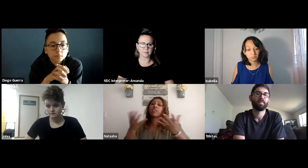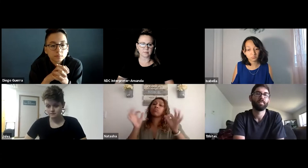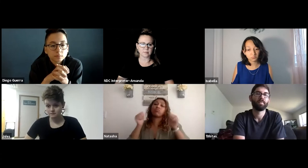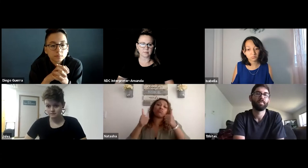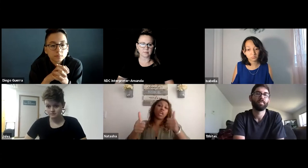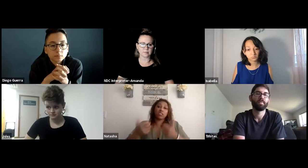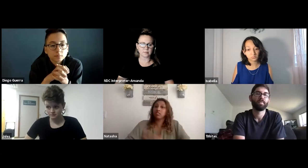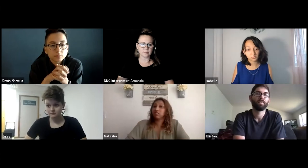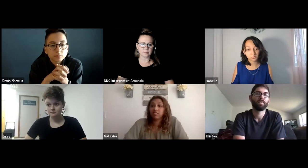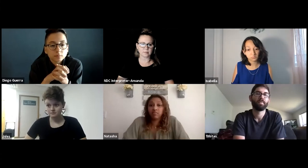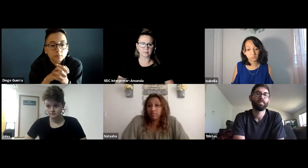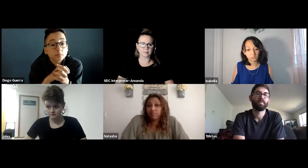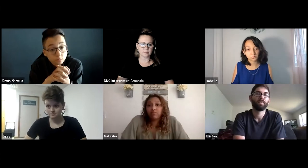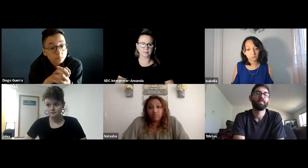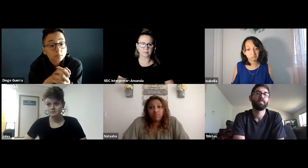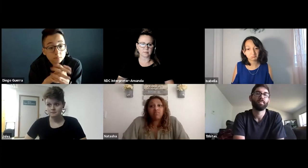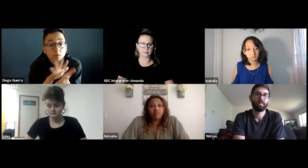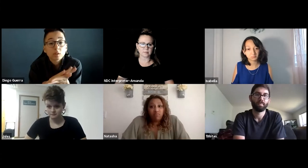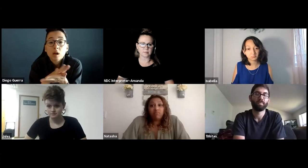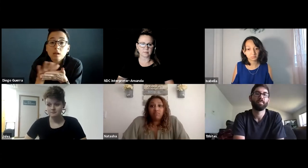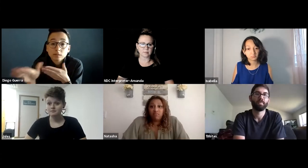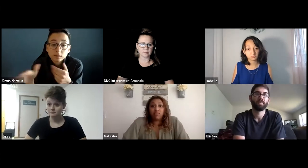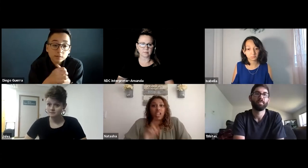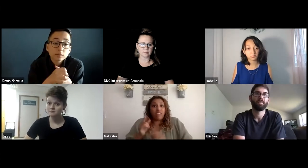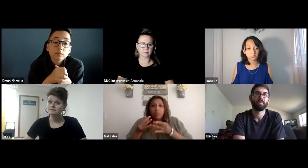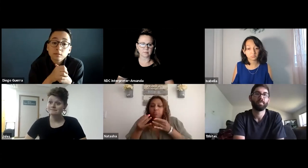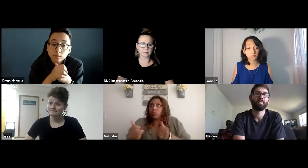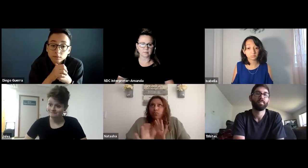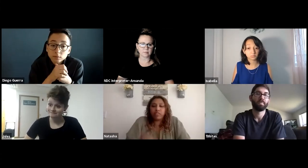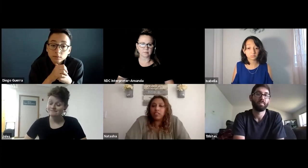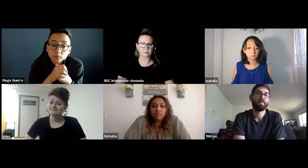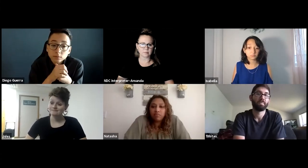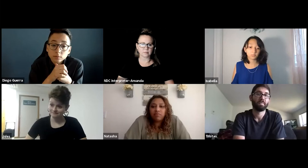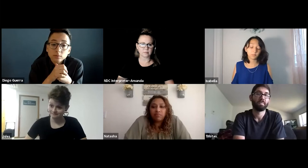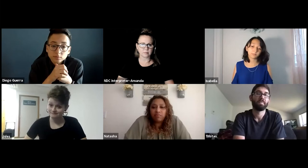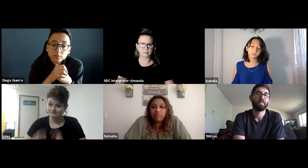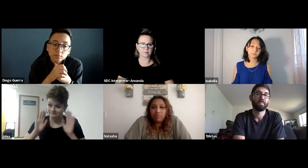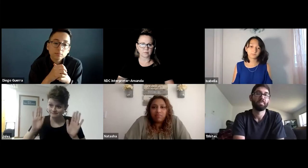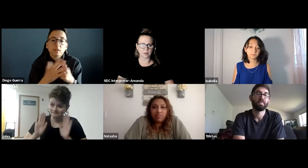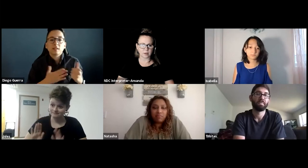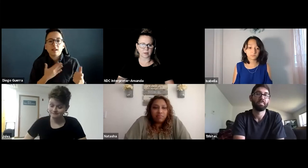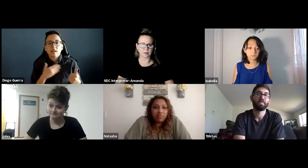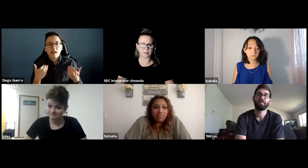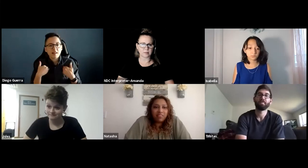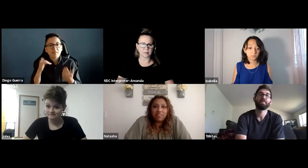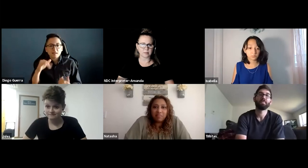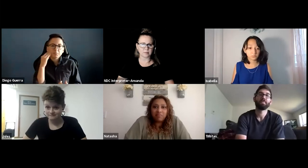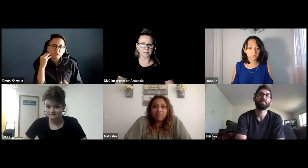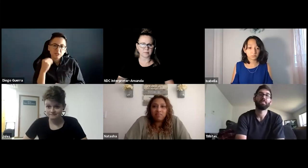my second class and I also had a consistent interpreter and things went fine after that. Yeah, they were really smooth afterwards.